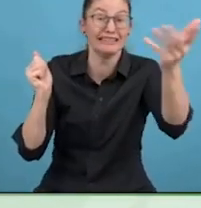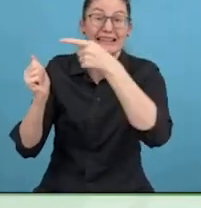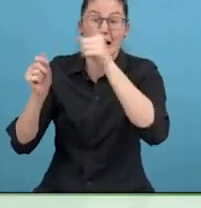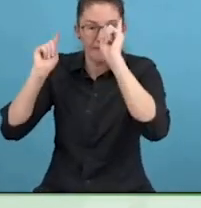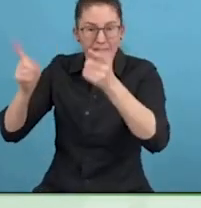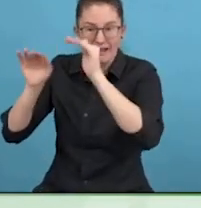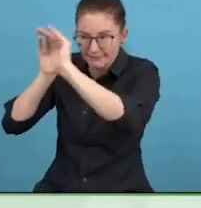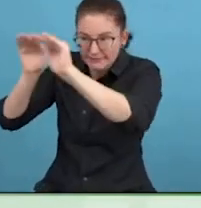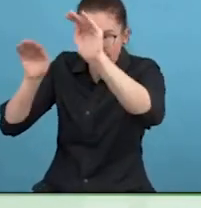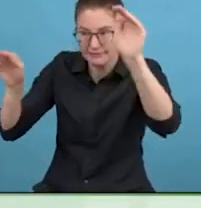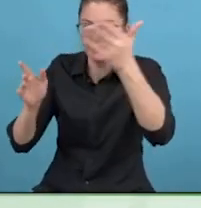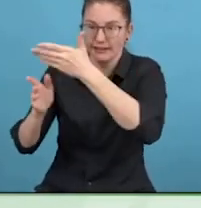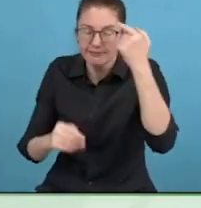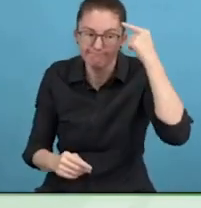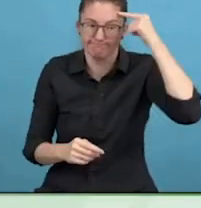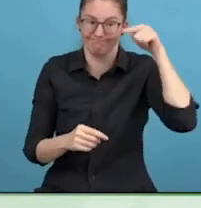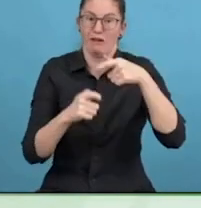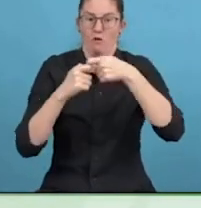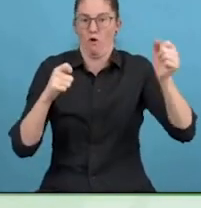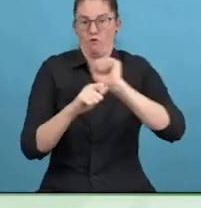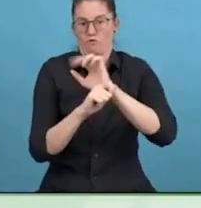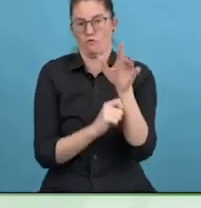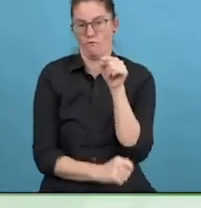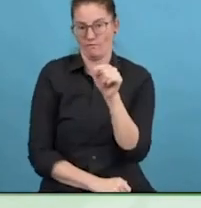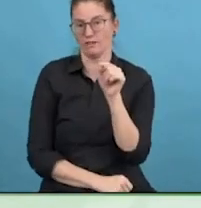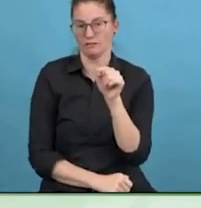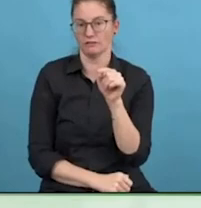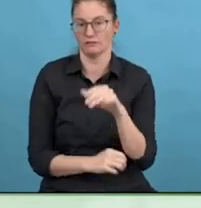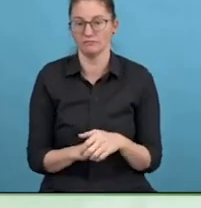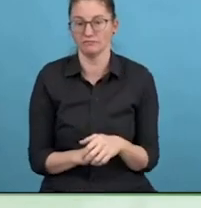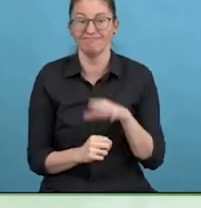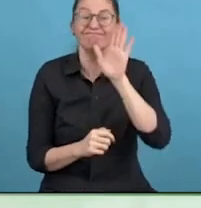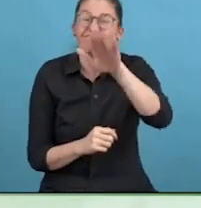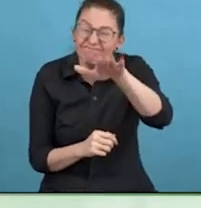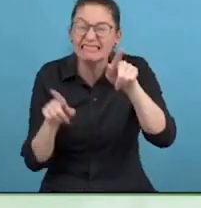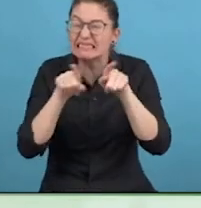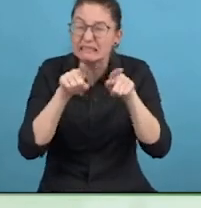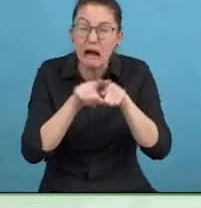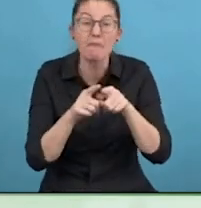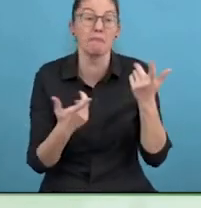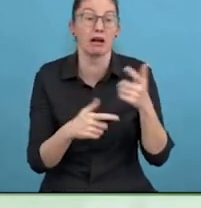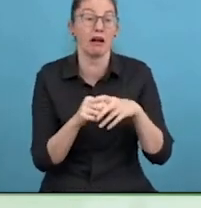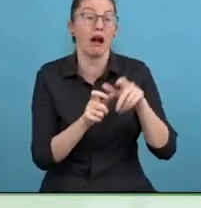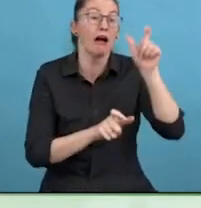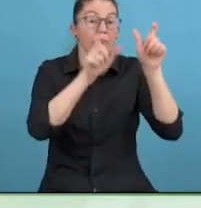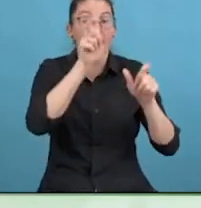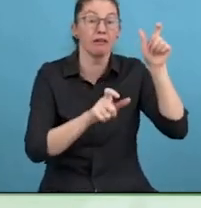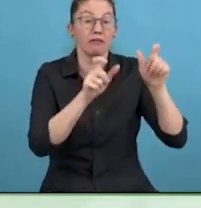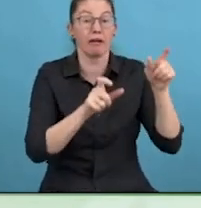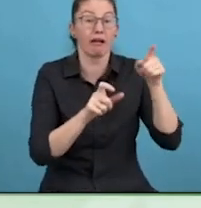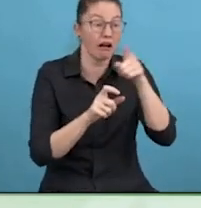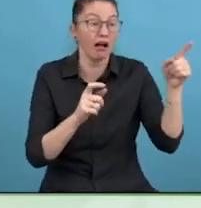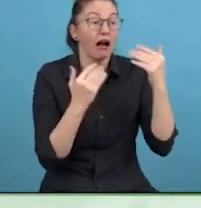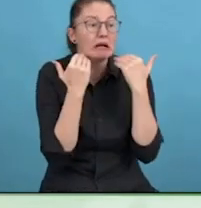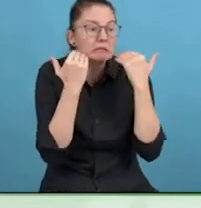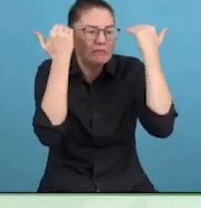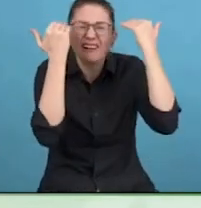What would you tell people, one thing to tell them. Don't be ashamed.